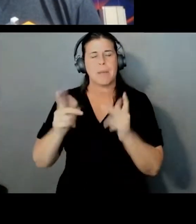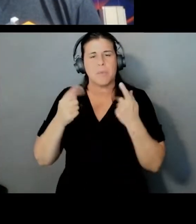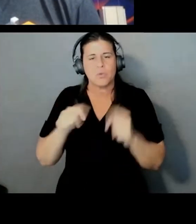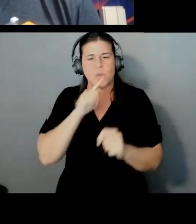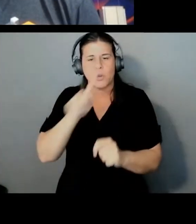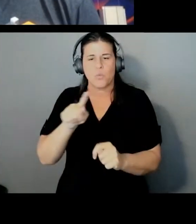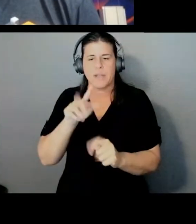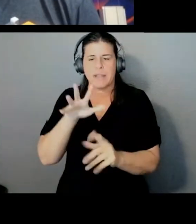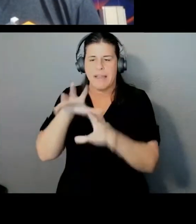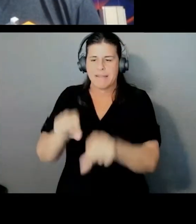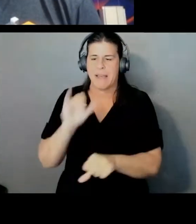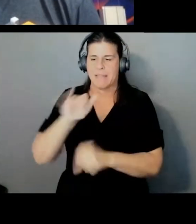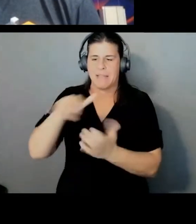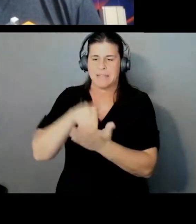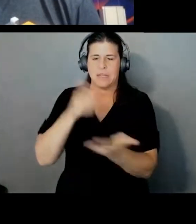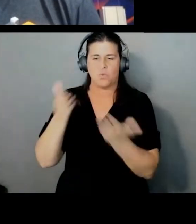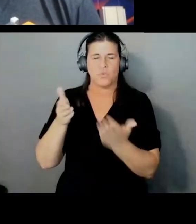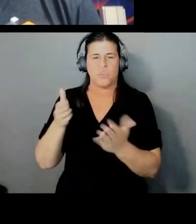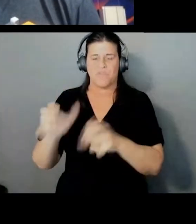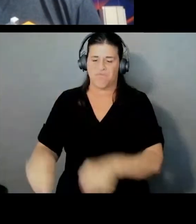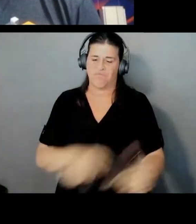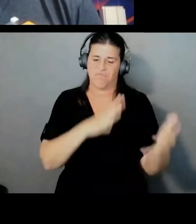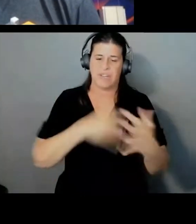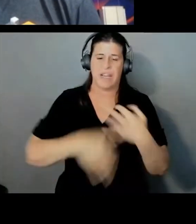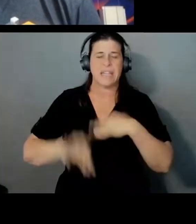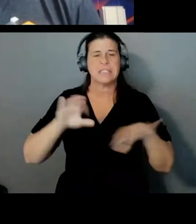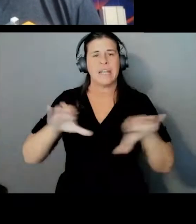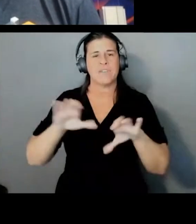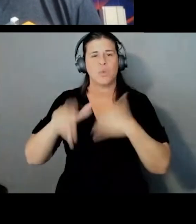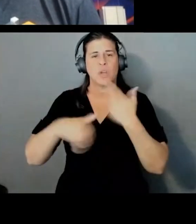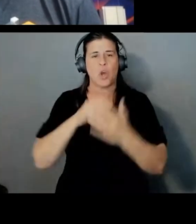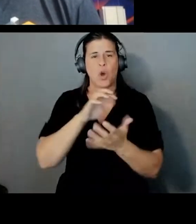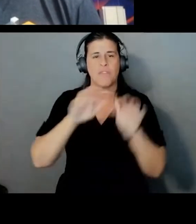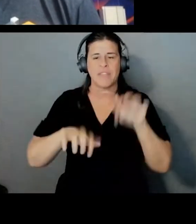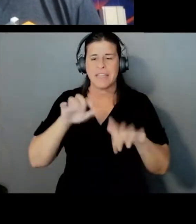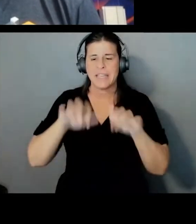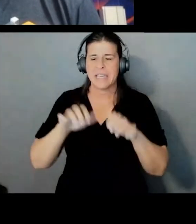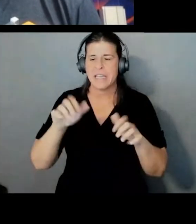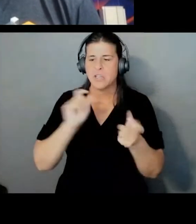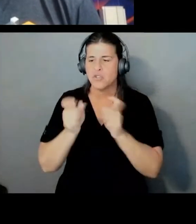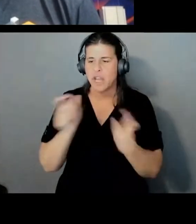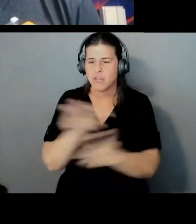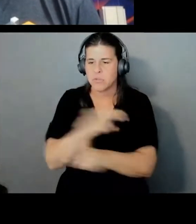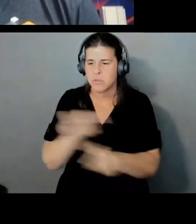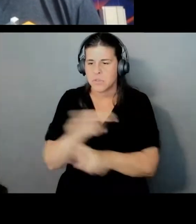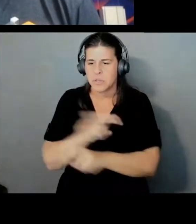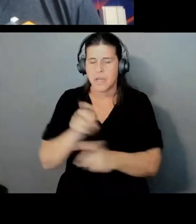It basically, instead of doing all the key exchange and management centrally, it does it out on the different nodes.